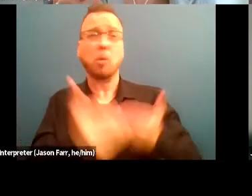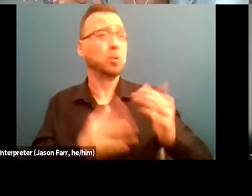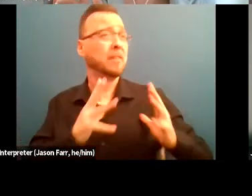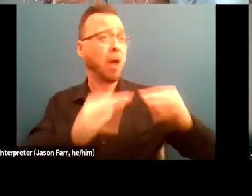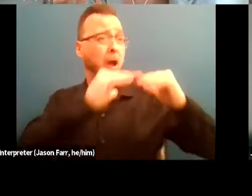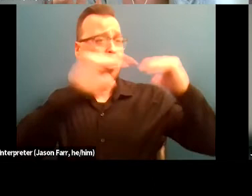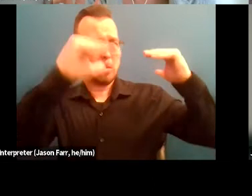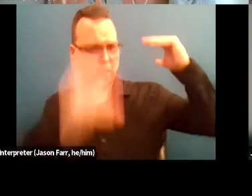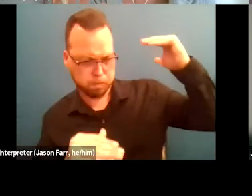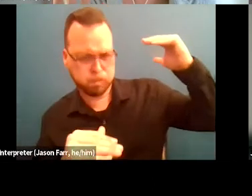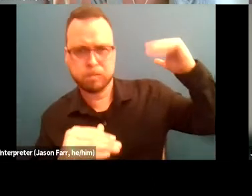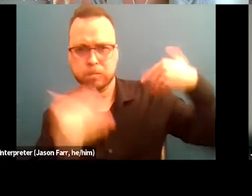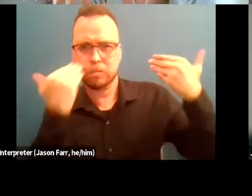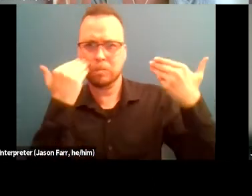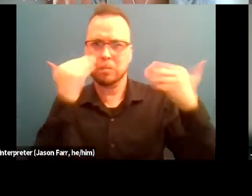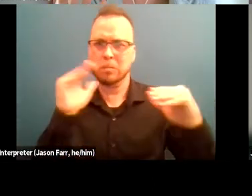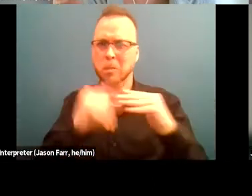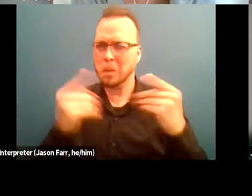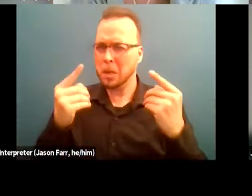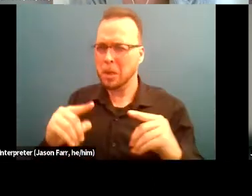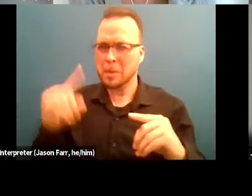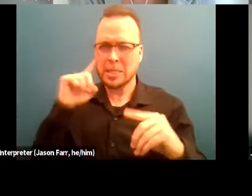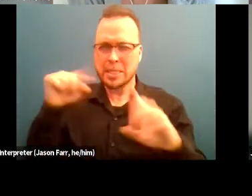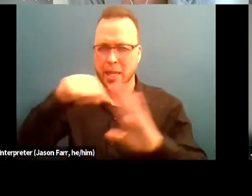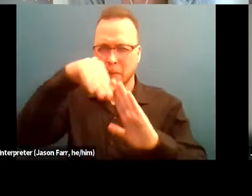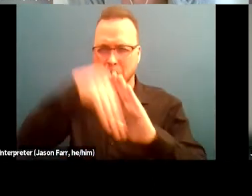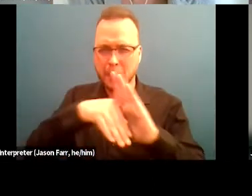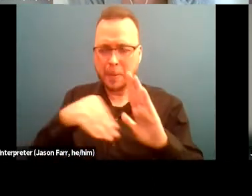I don't know if there's any way to speak more closely